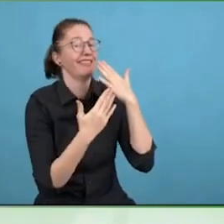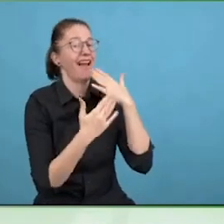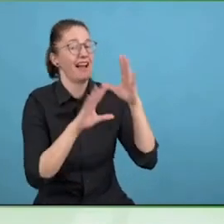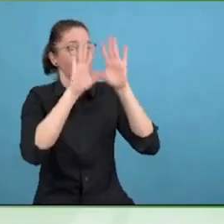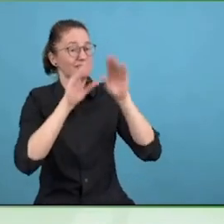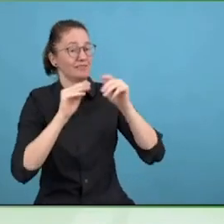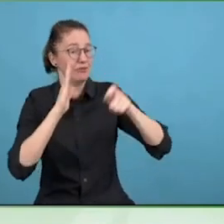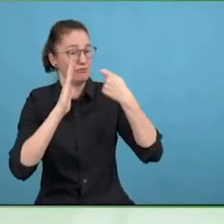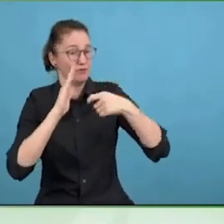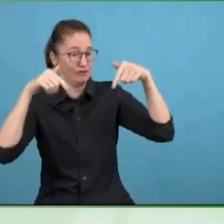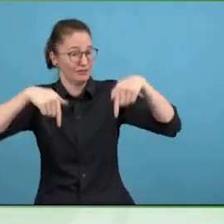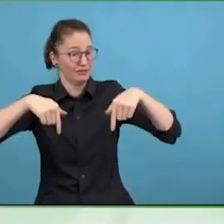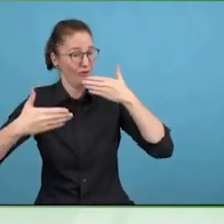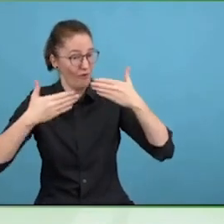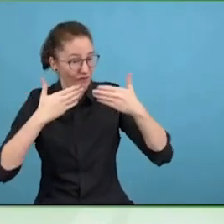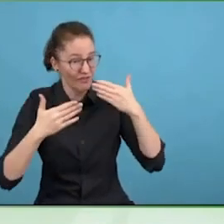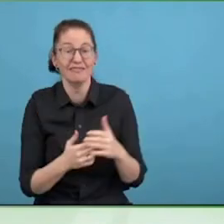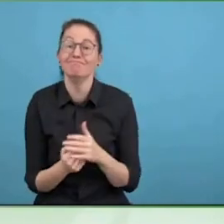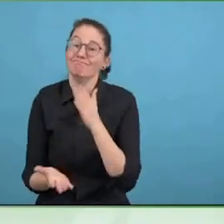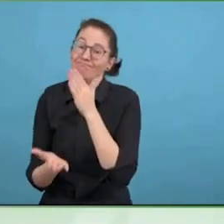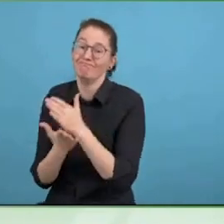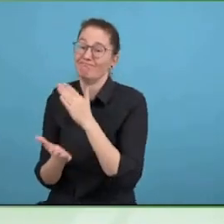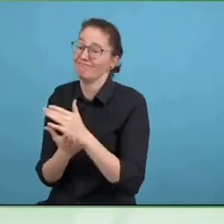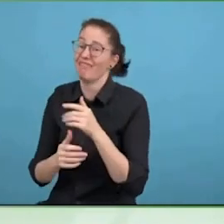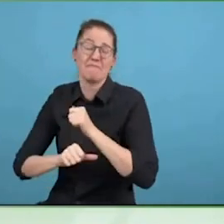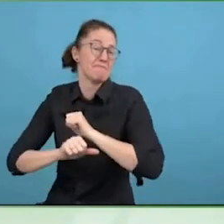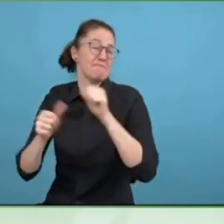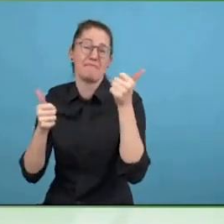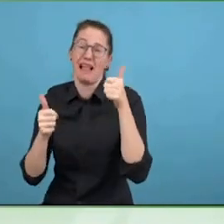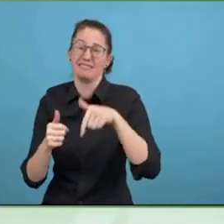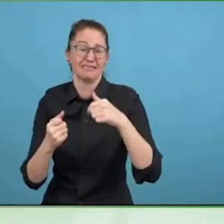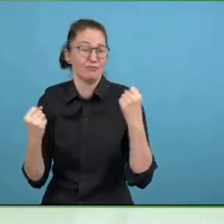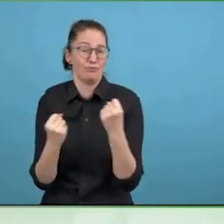looking at environment, as well as social, as well as governance